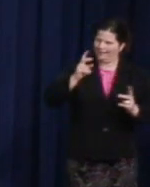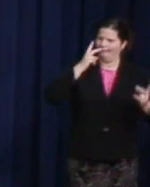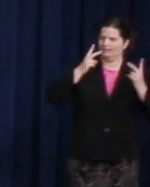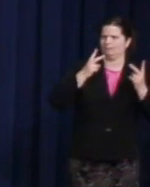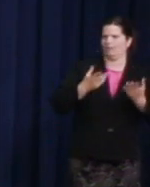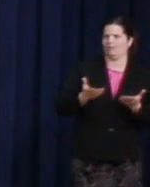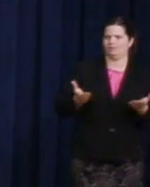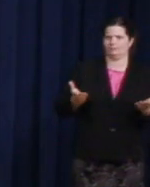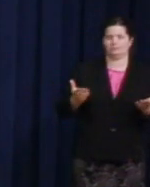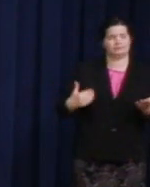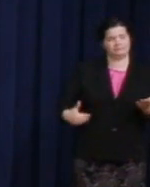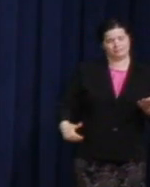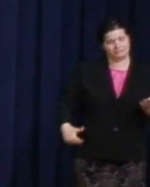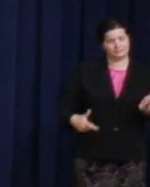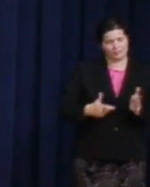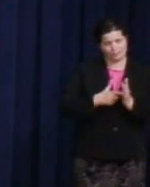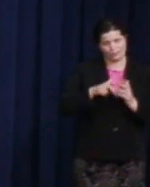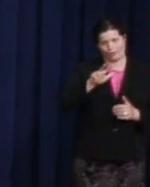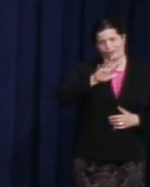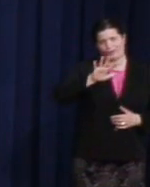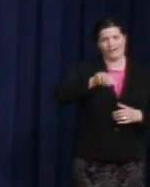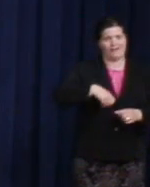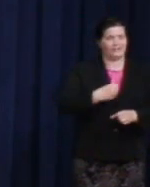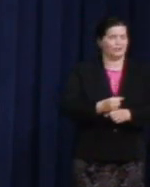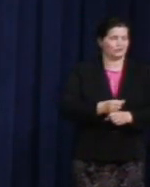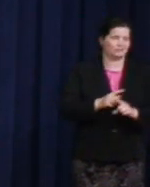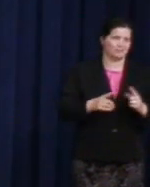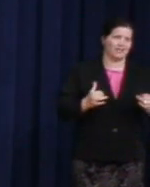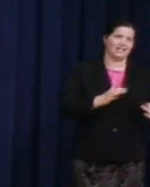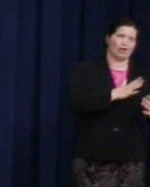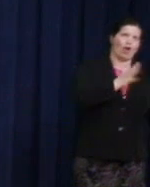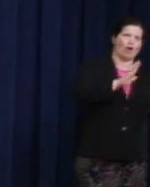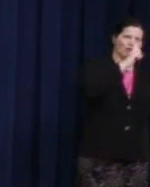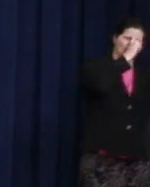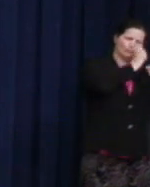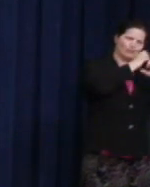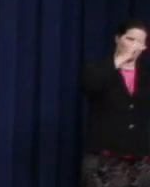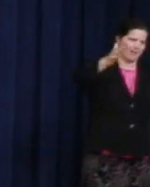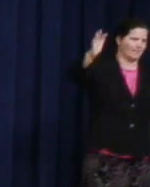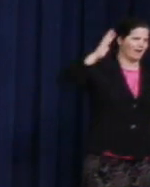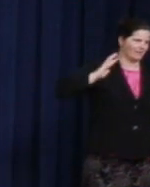It took 35 years, but he dreamed that. He saw that. That is why he took those bullets.